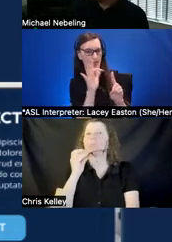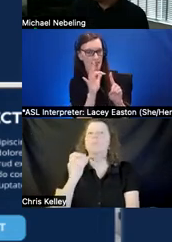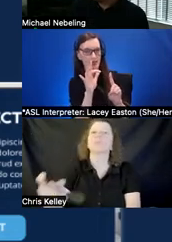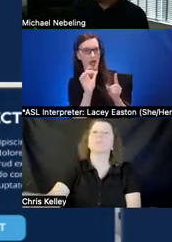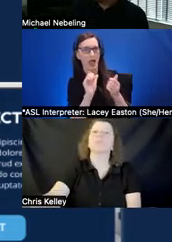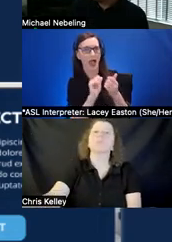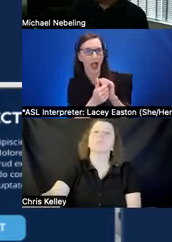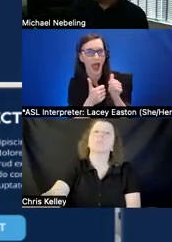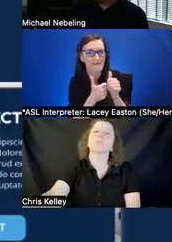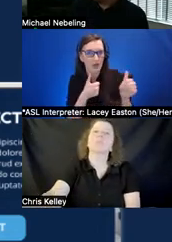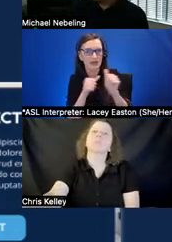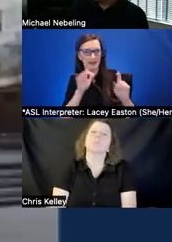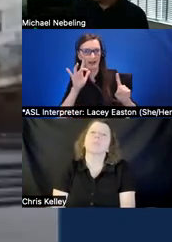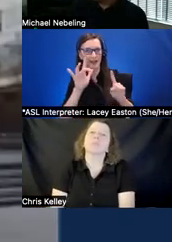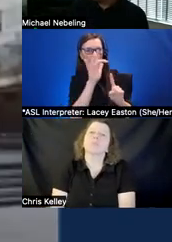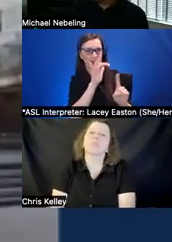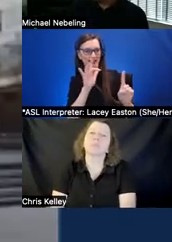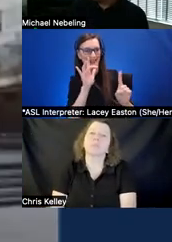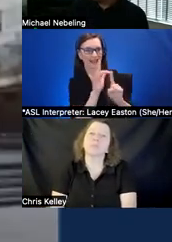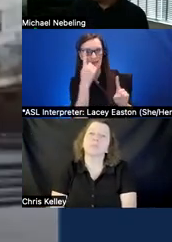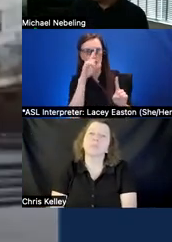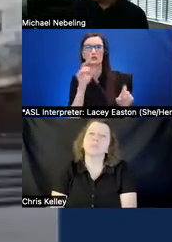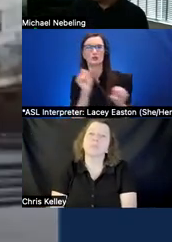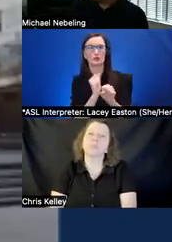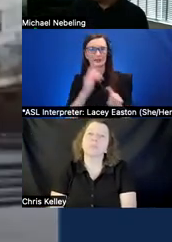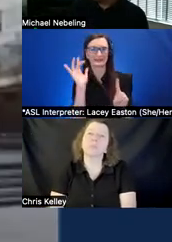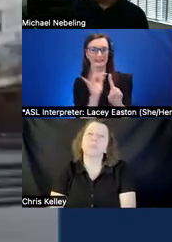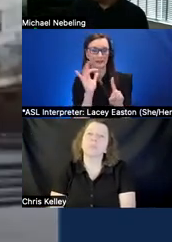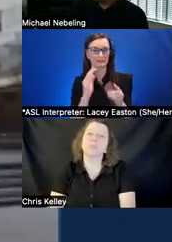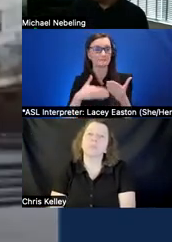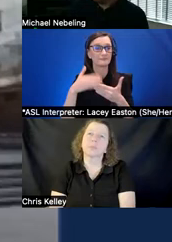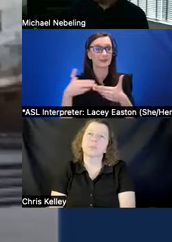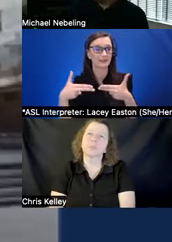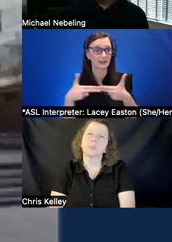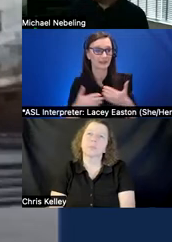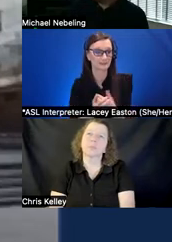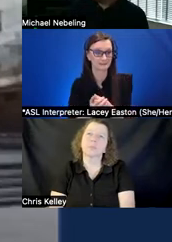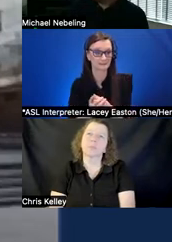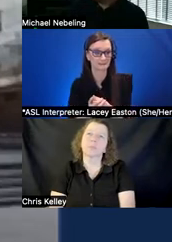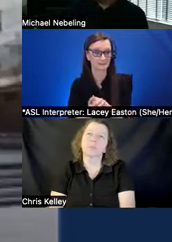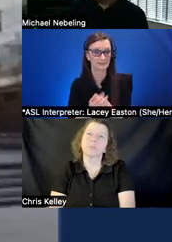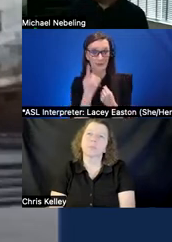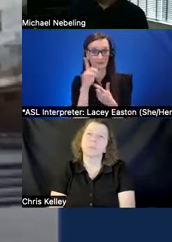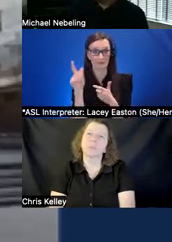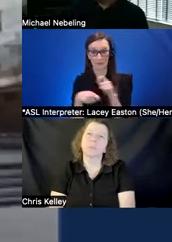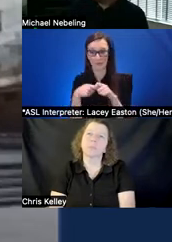and last slide jeremy please alright so to finish up um it's important that we really create